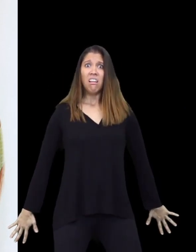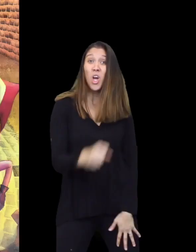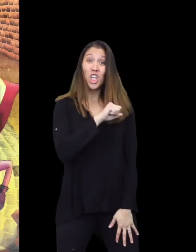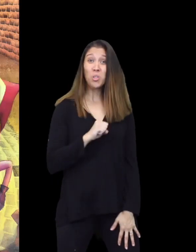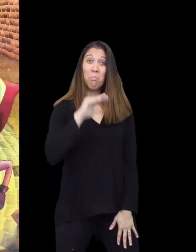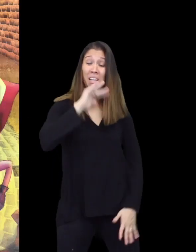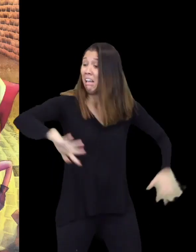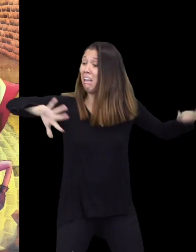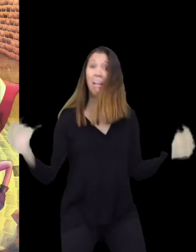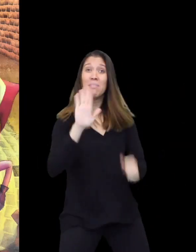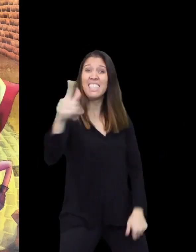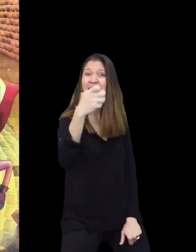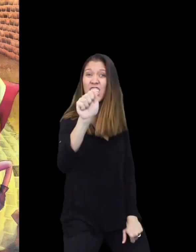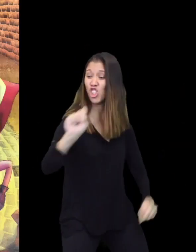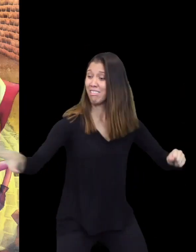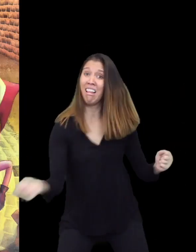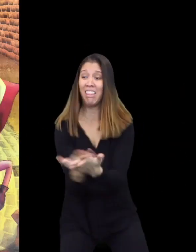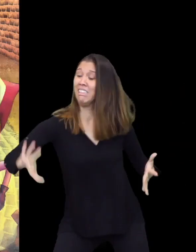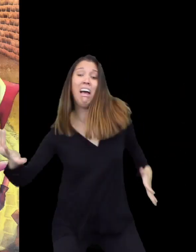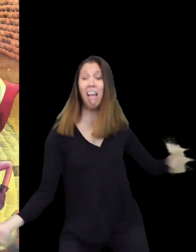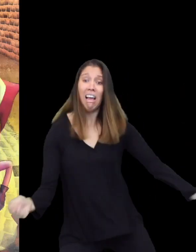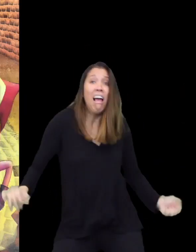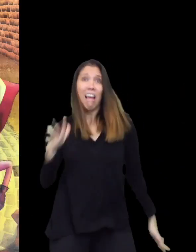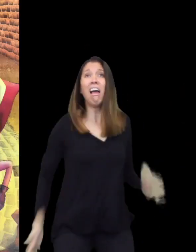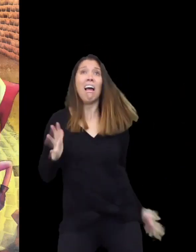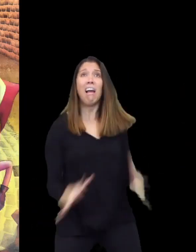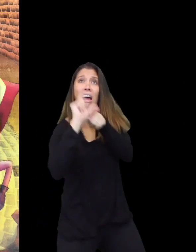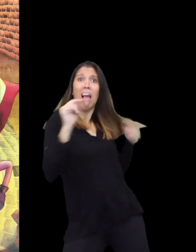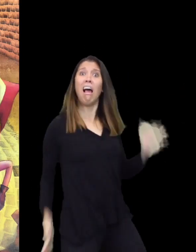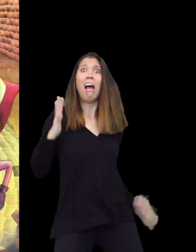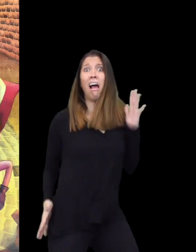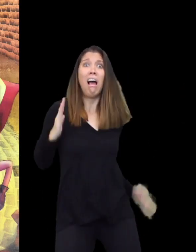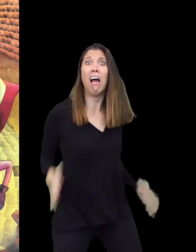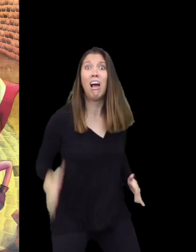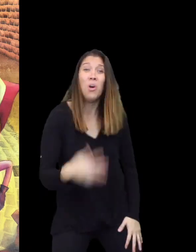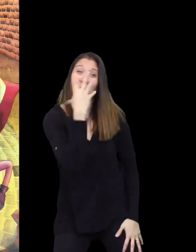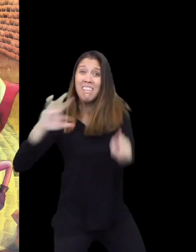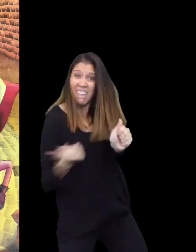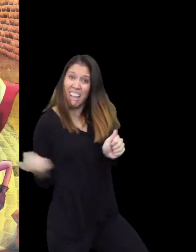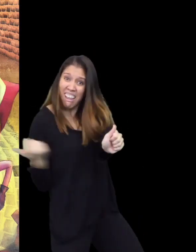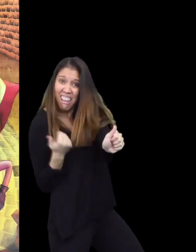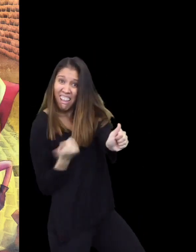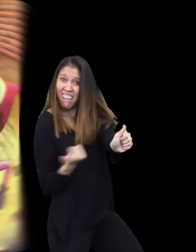The Superpig grabbed her gear, raced straight out of the front door. The Wolf chased after the Superpig.